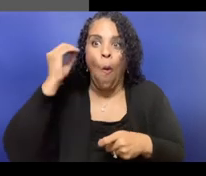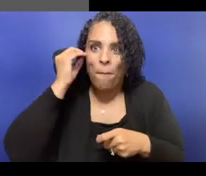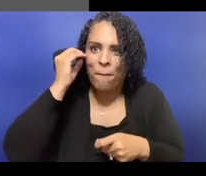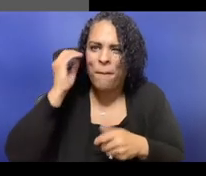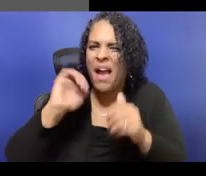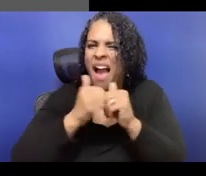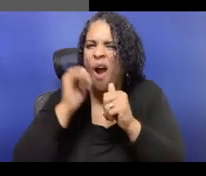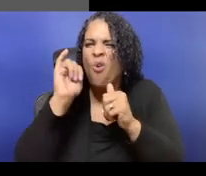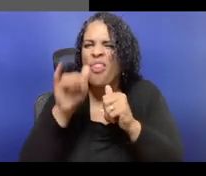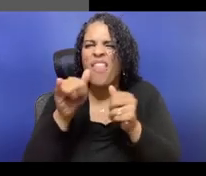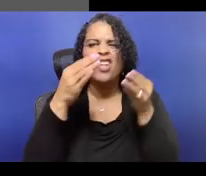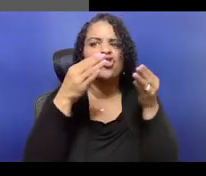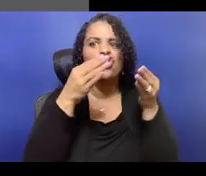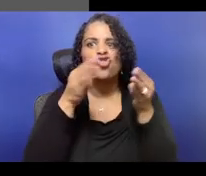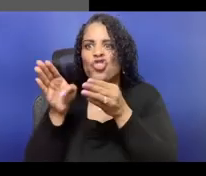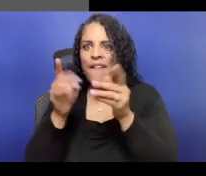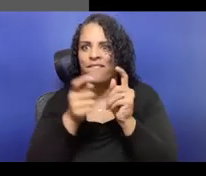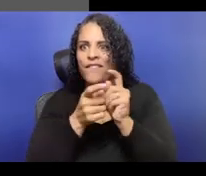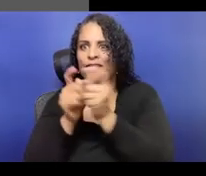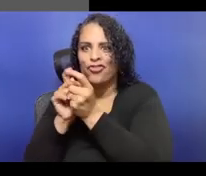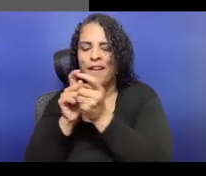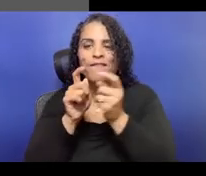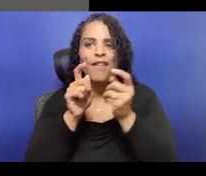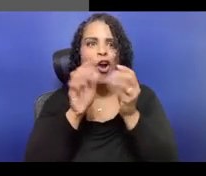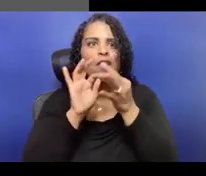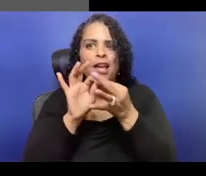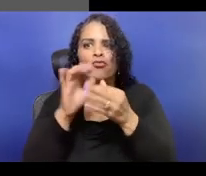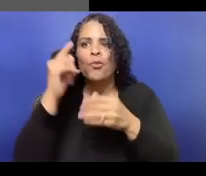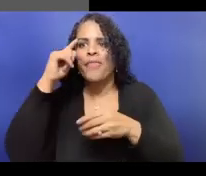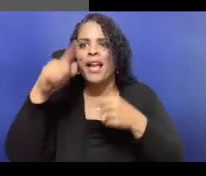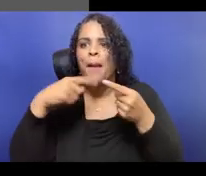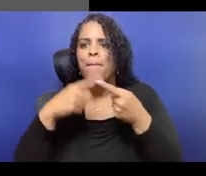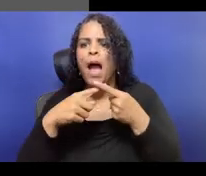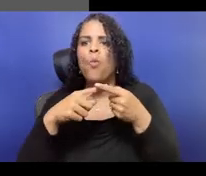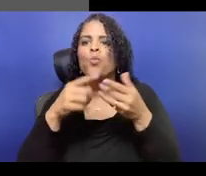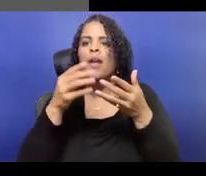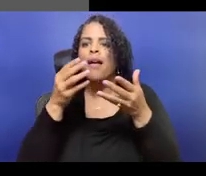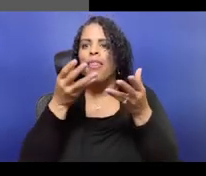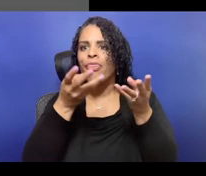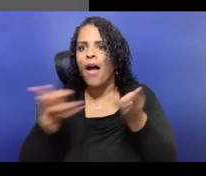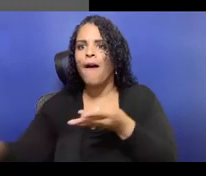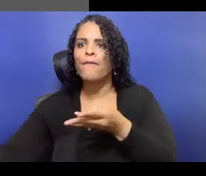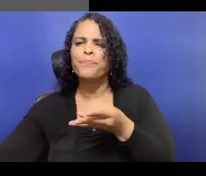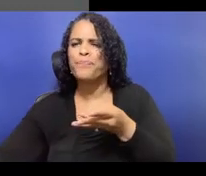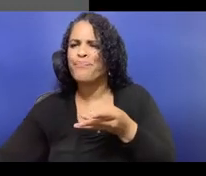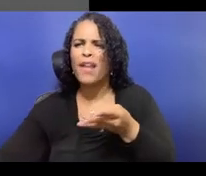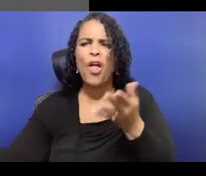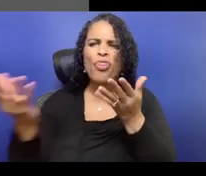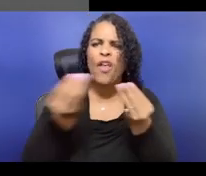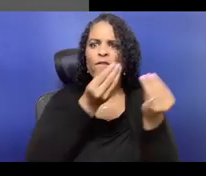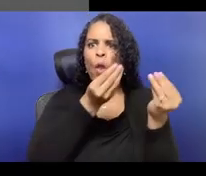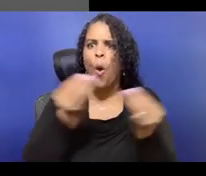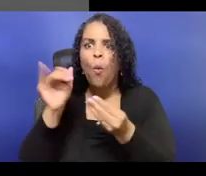they are really wanting to see folks be more transparent, hell, in their grant applications